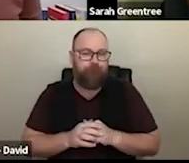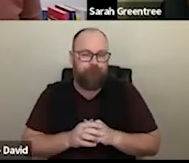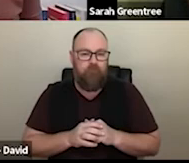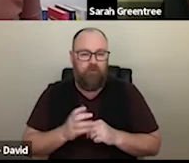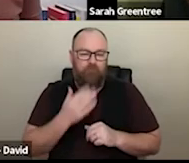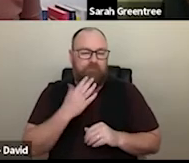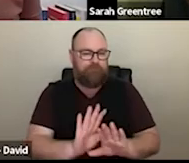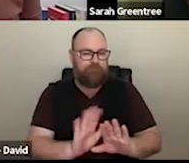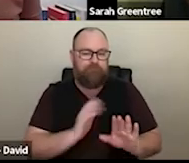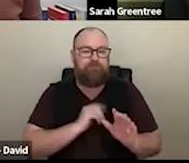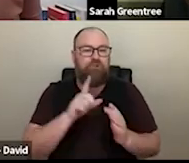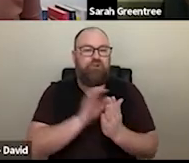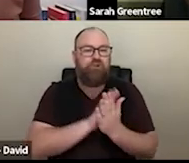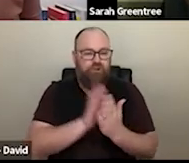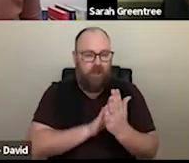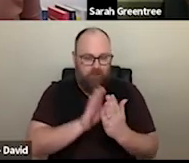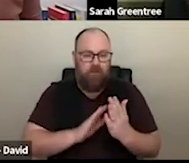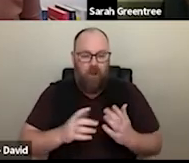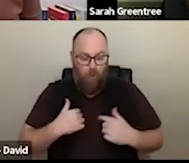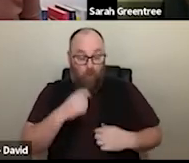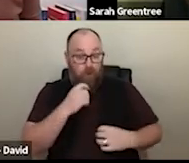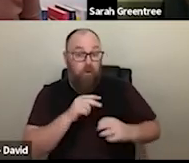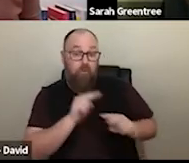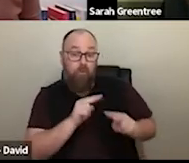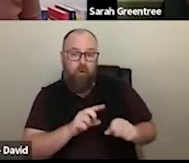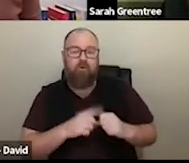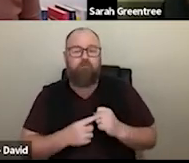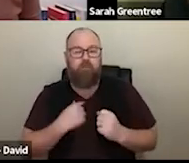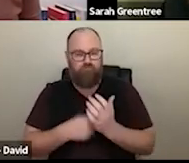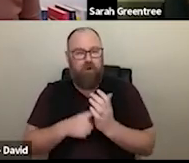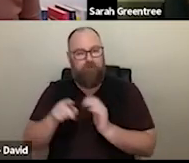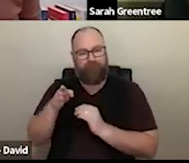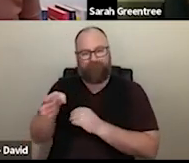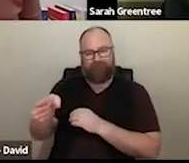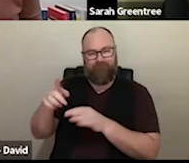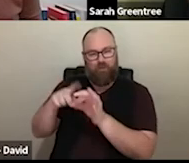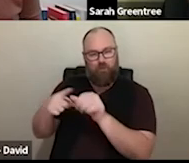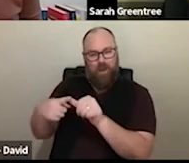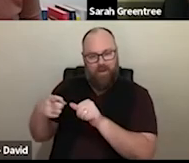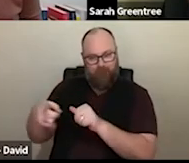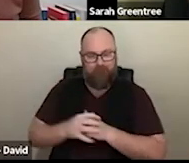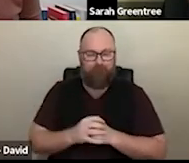Q&A box, so we can mention We'll keep our eye on it, but we'd prefer, if you could use the Q. questions as they flow through to you. Try to avoid putting them in the chat box. Will put